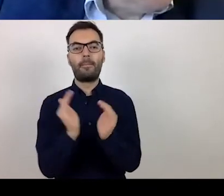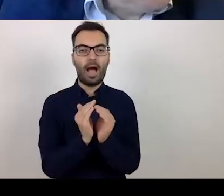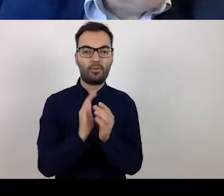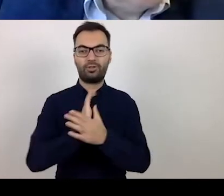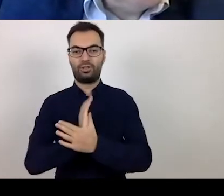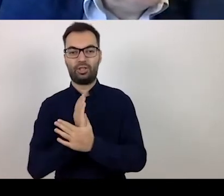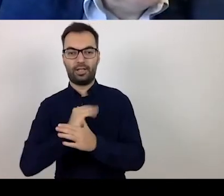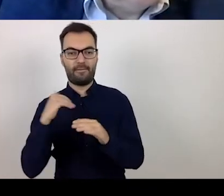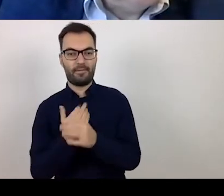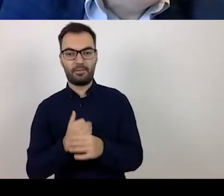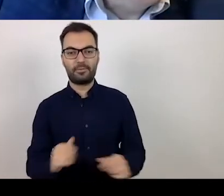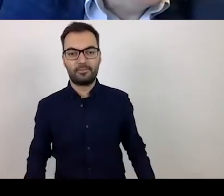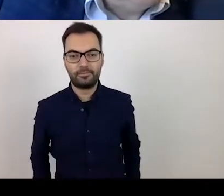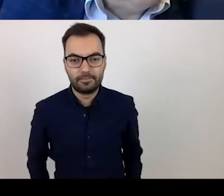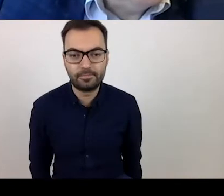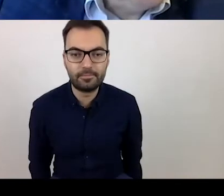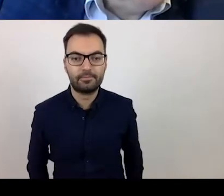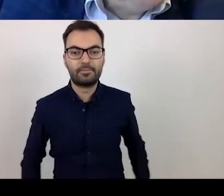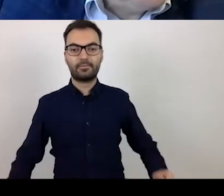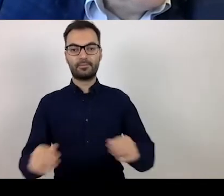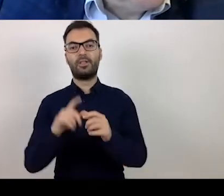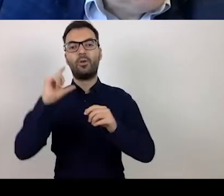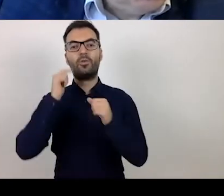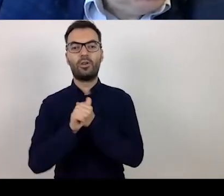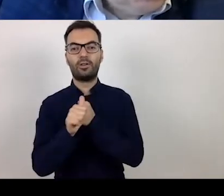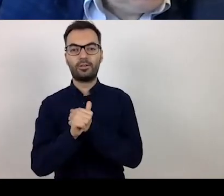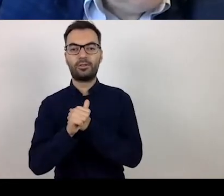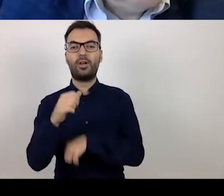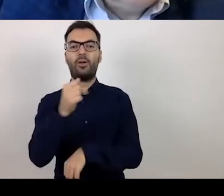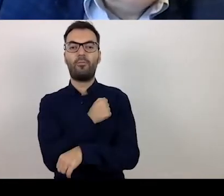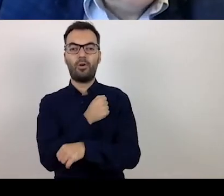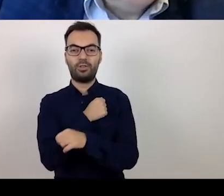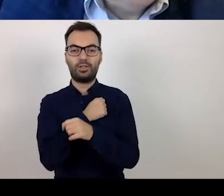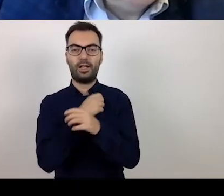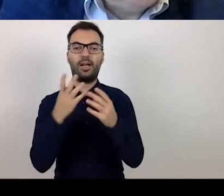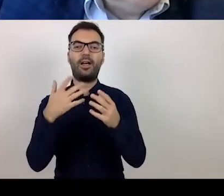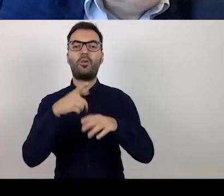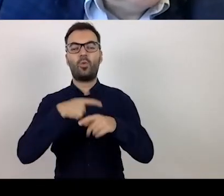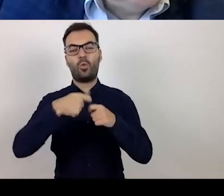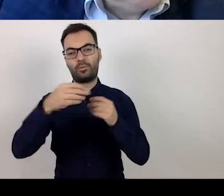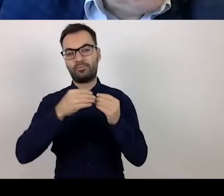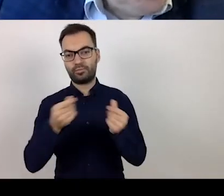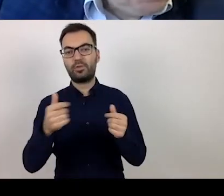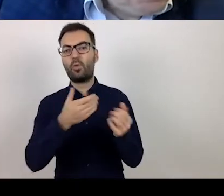These funds include liquidity loans. This is about 31 million zlotys.